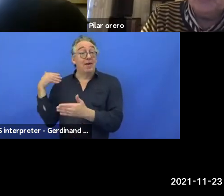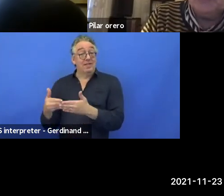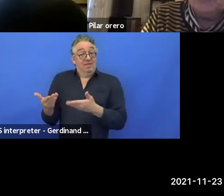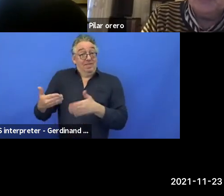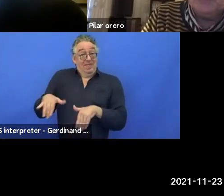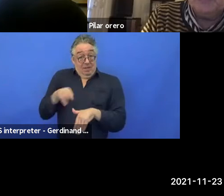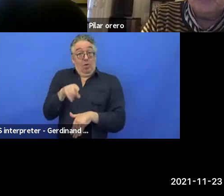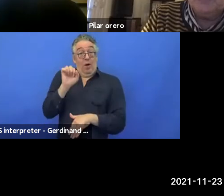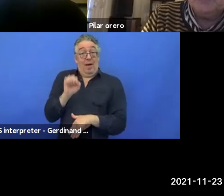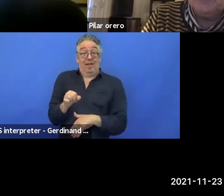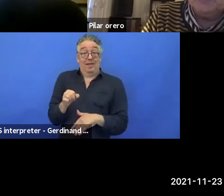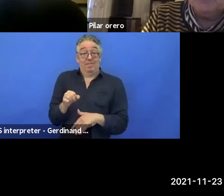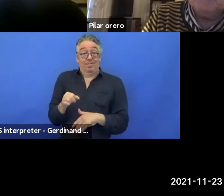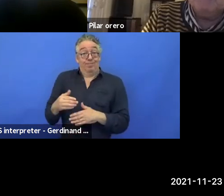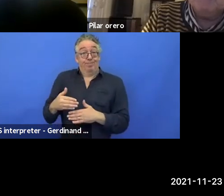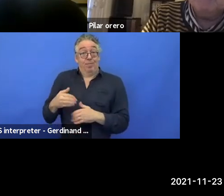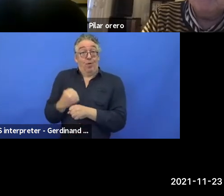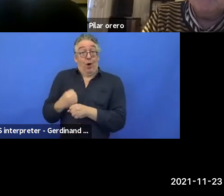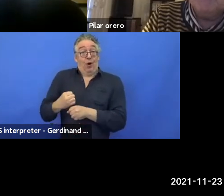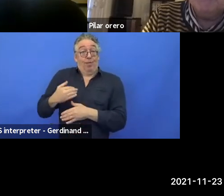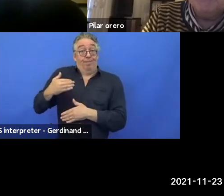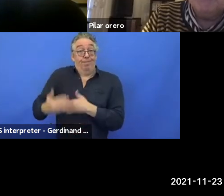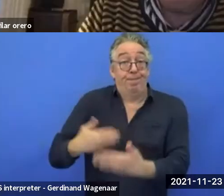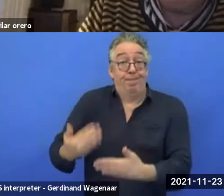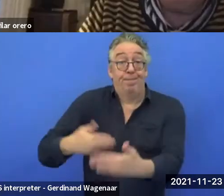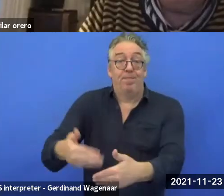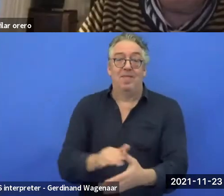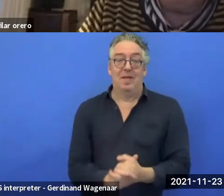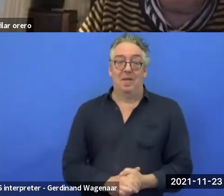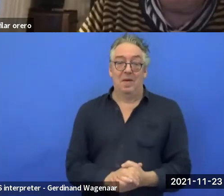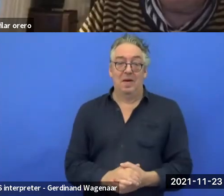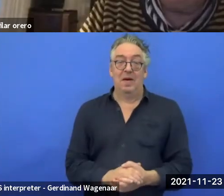We see advocacy for mainstream accessibility